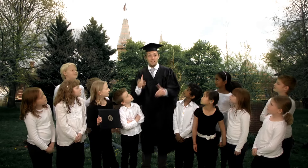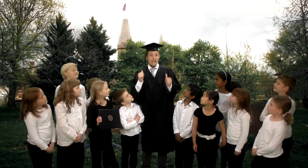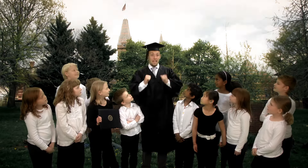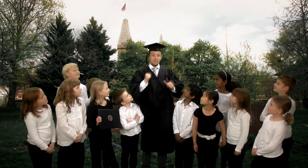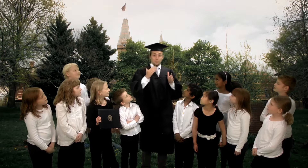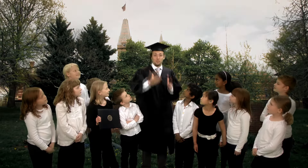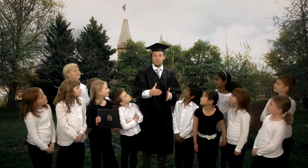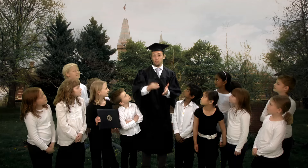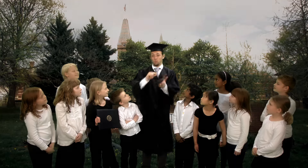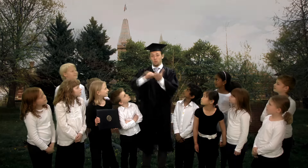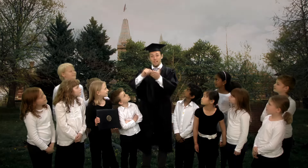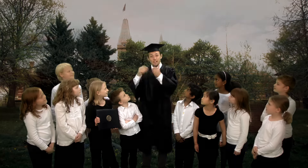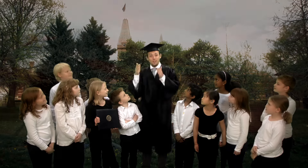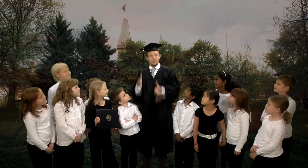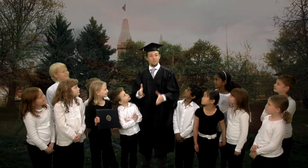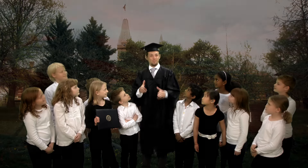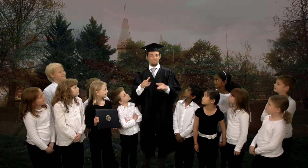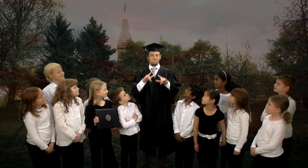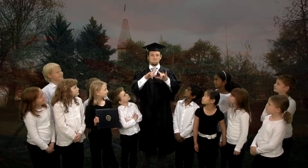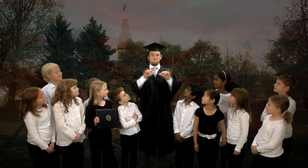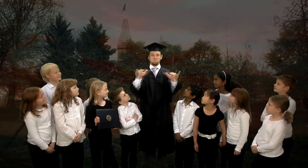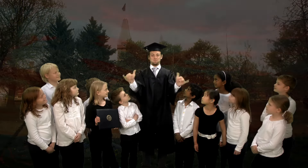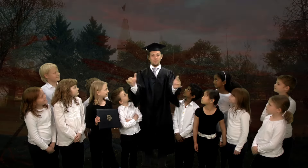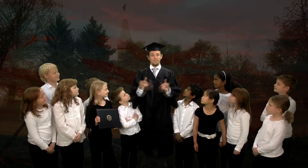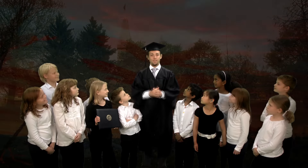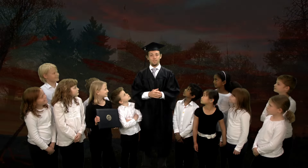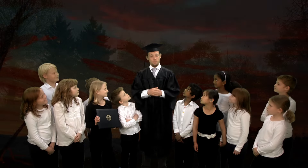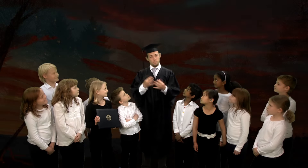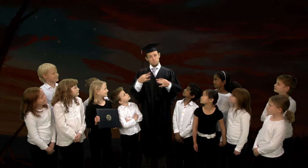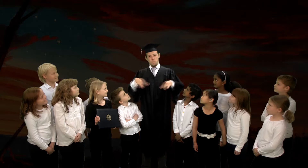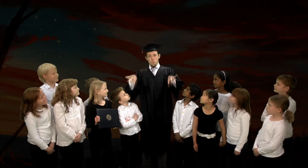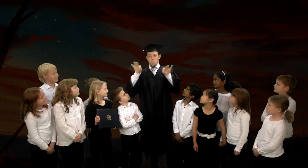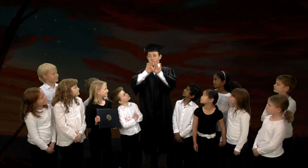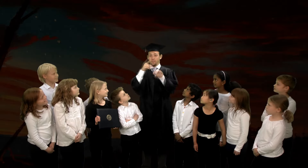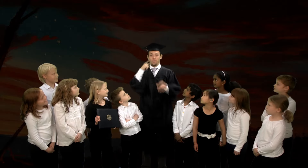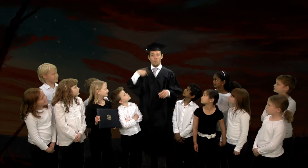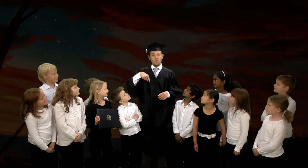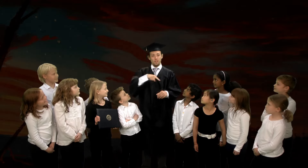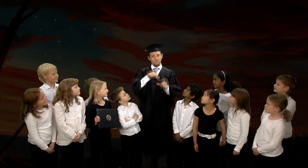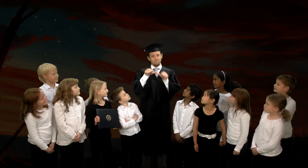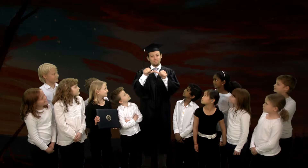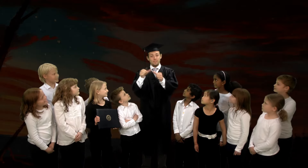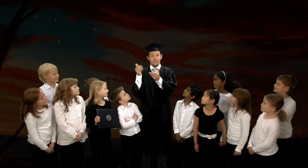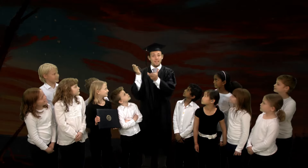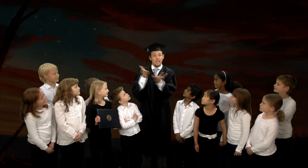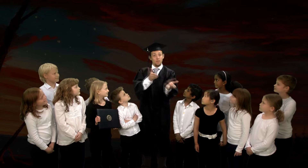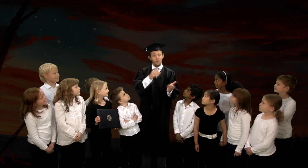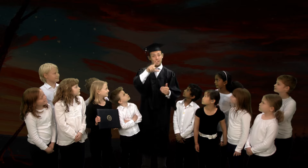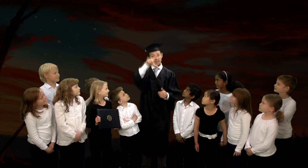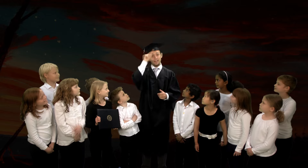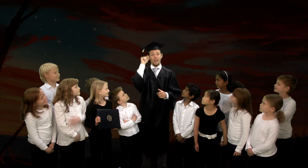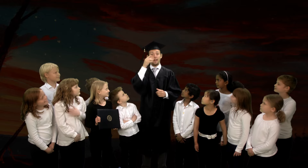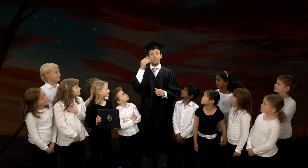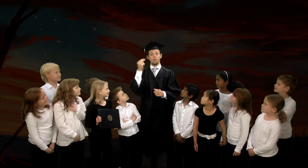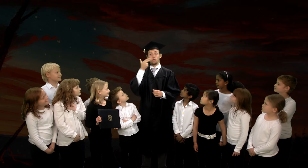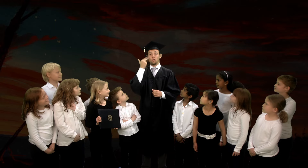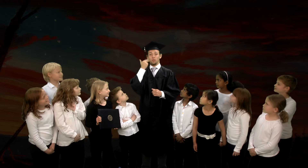actors, writers, anything they want to be! It's important for us to carry on Clerc